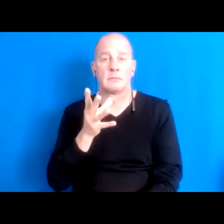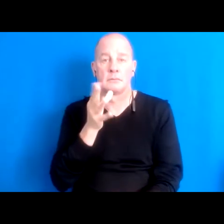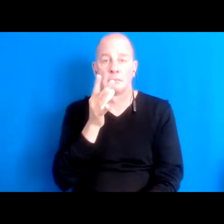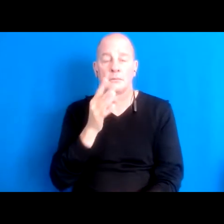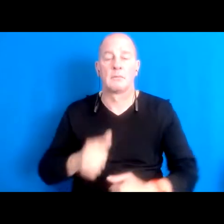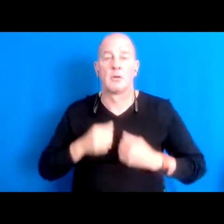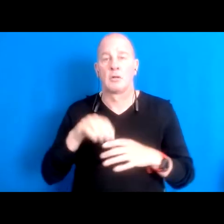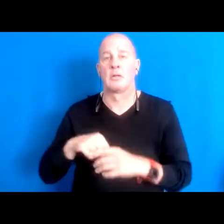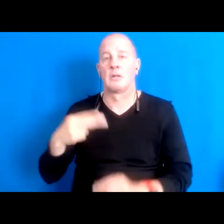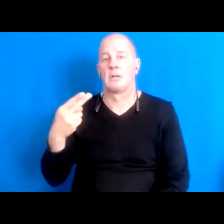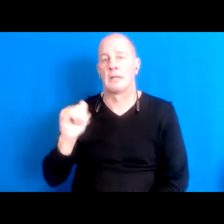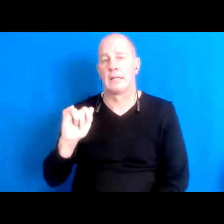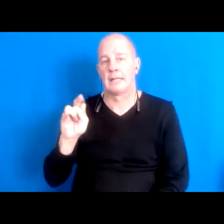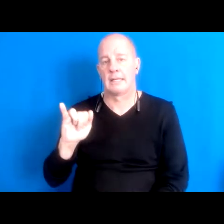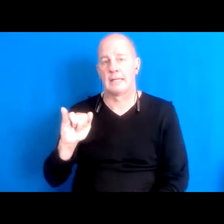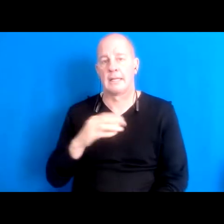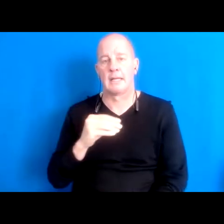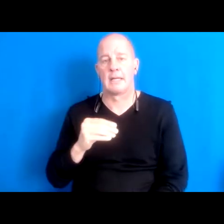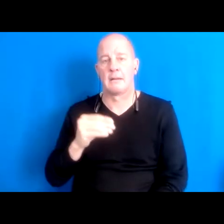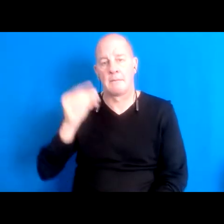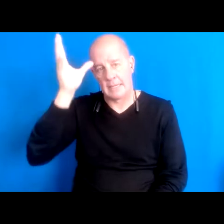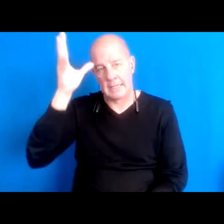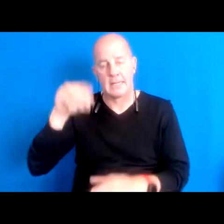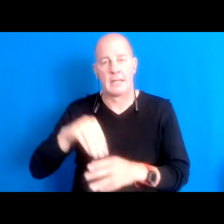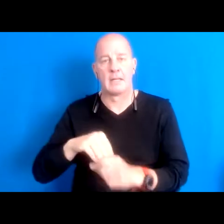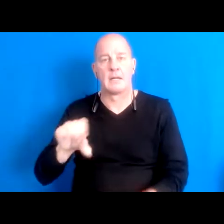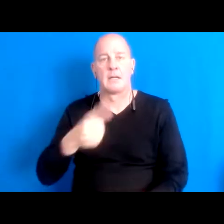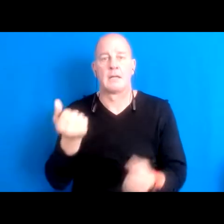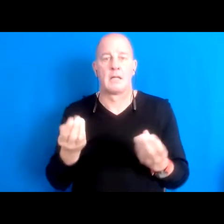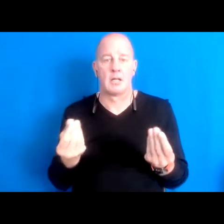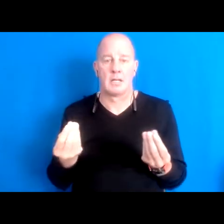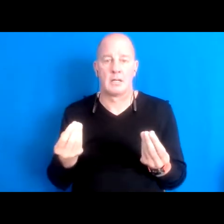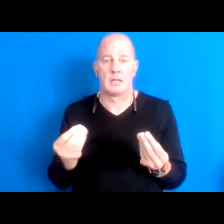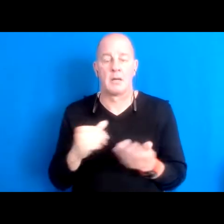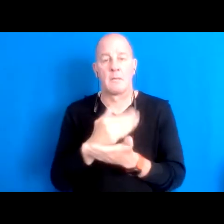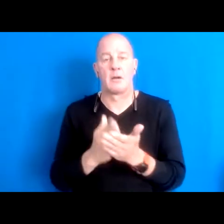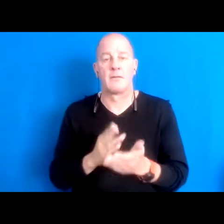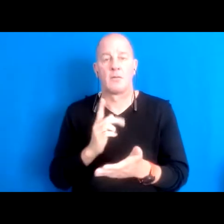And my father in your abundant in a part of what's known as Nigeria.